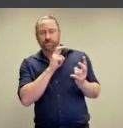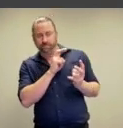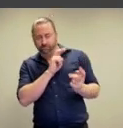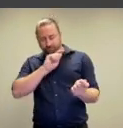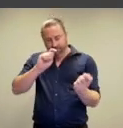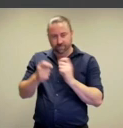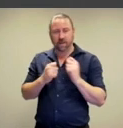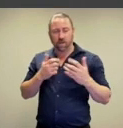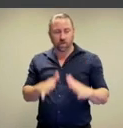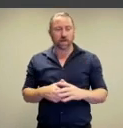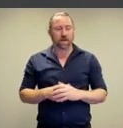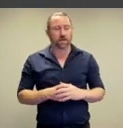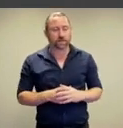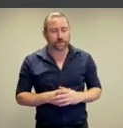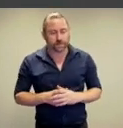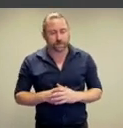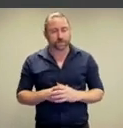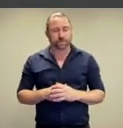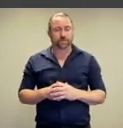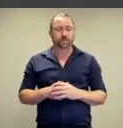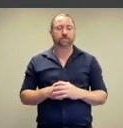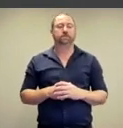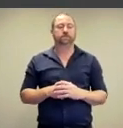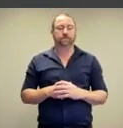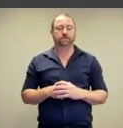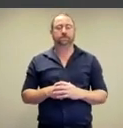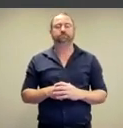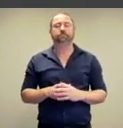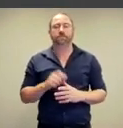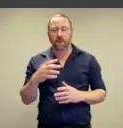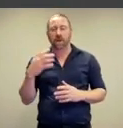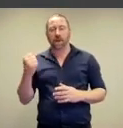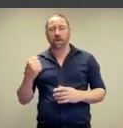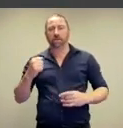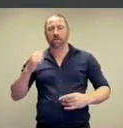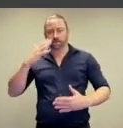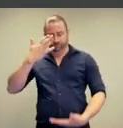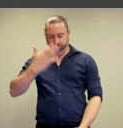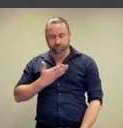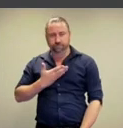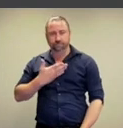colonial uses. Semu